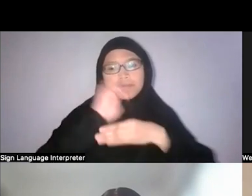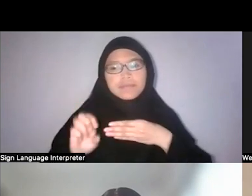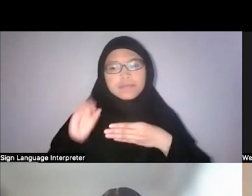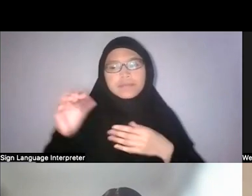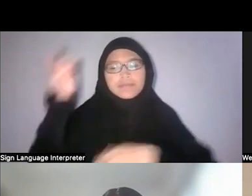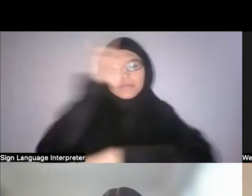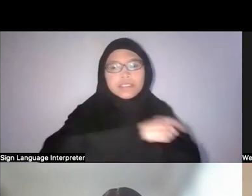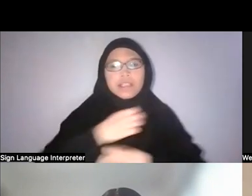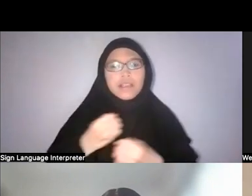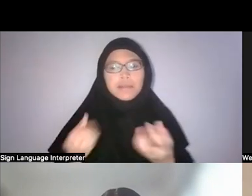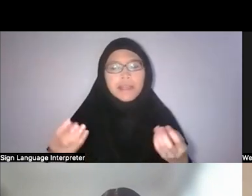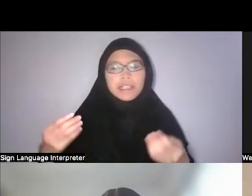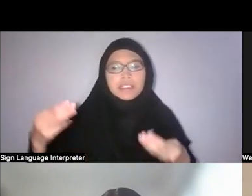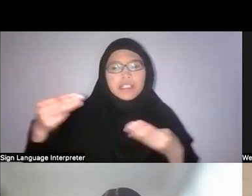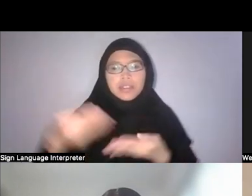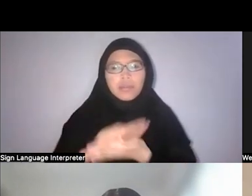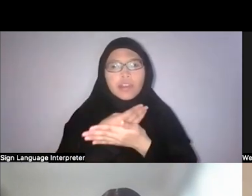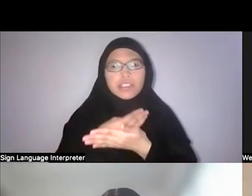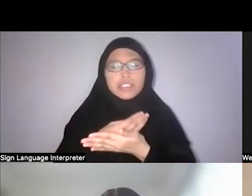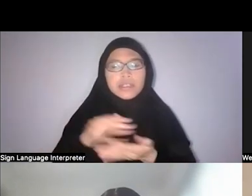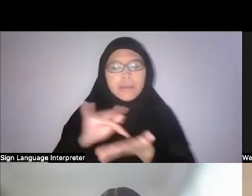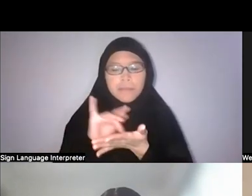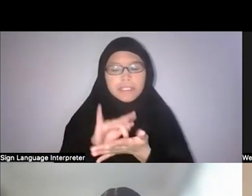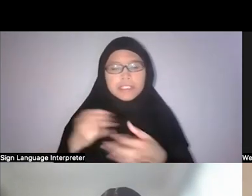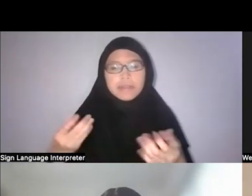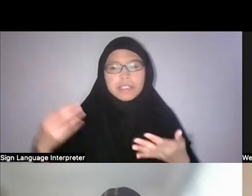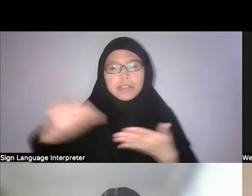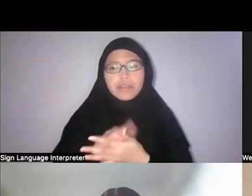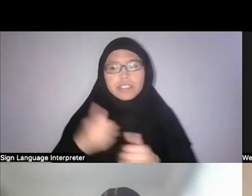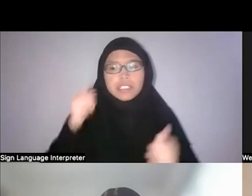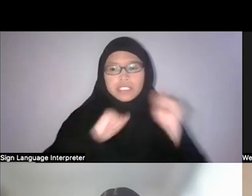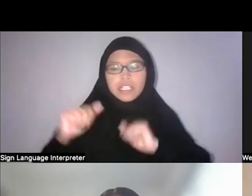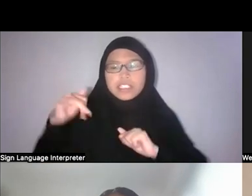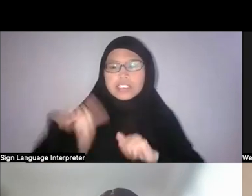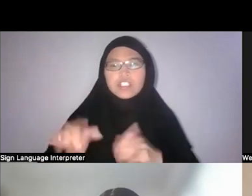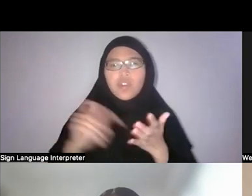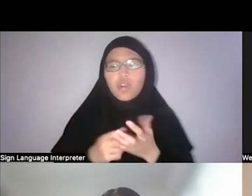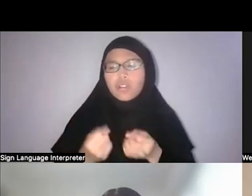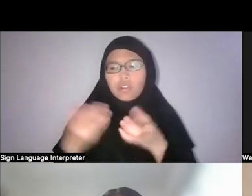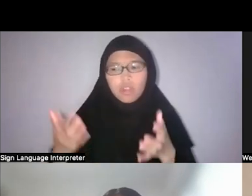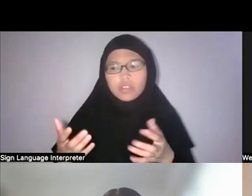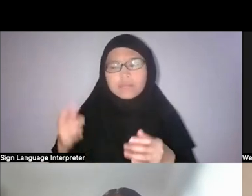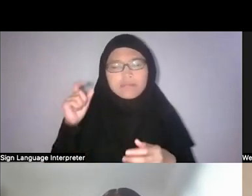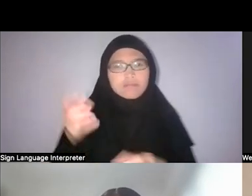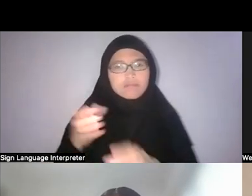a lot of modern science really owed a lot to indigenous knowledges. And... you know—